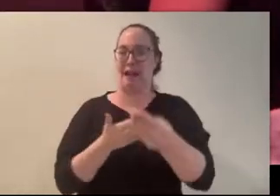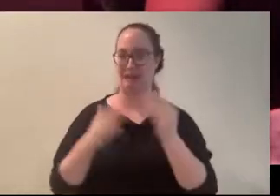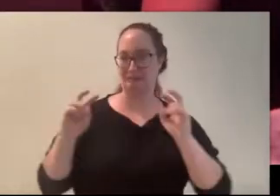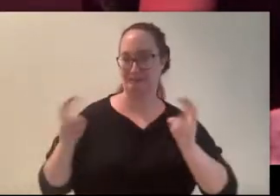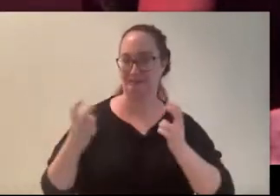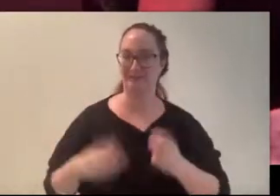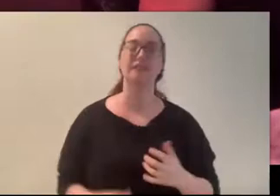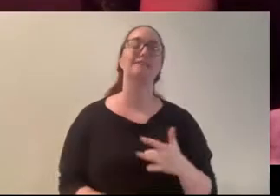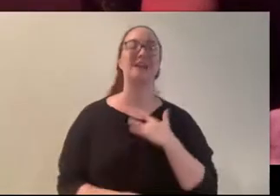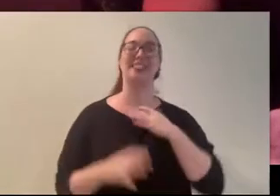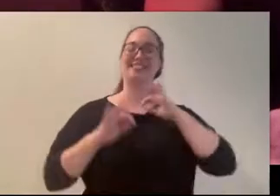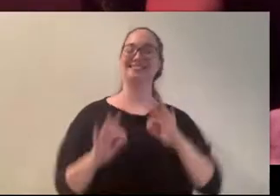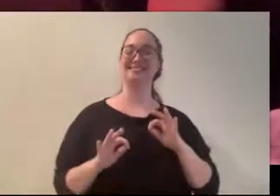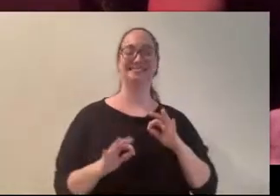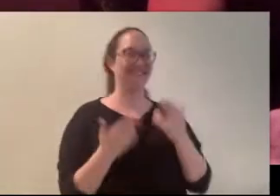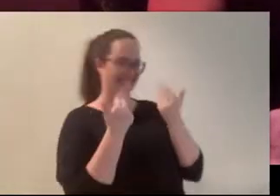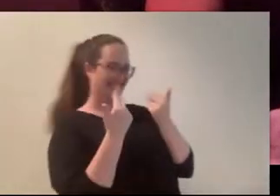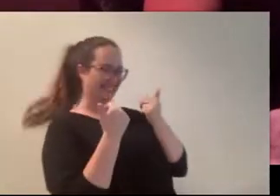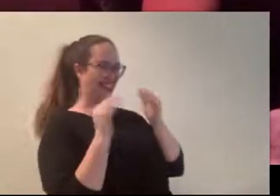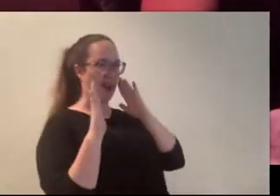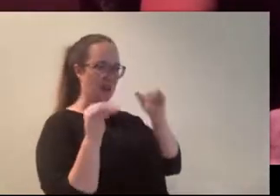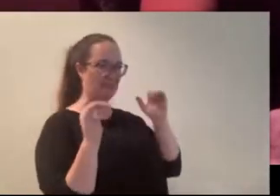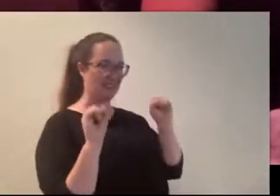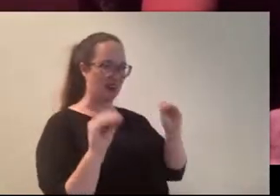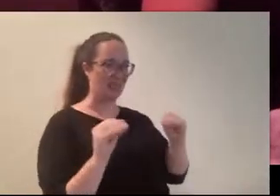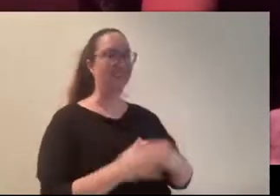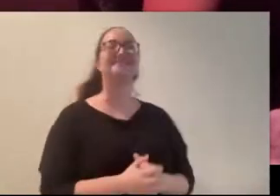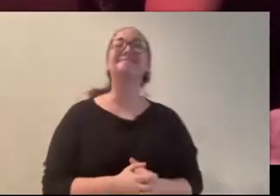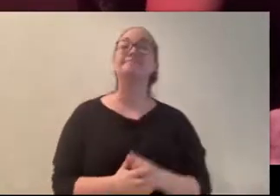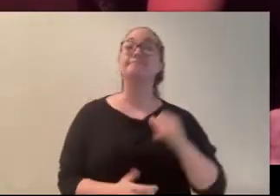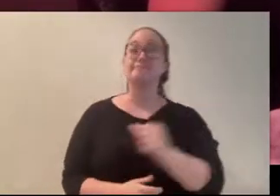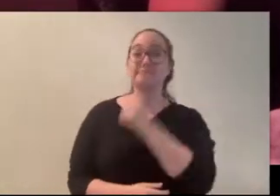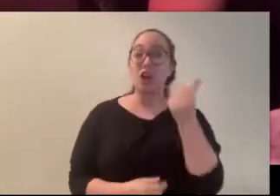about that.. (Carly) I hope so! (Thomas) So other announcements will come at the end of the episode.